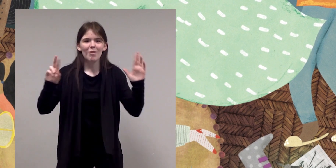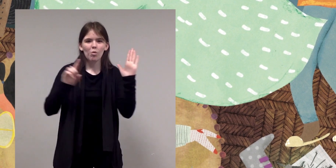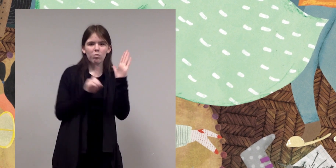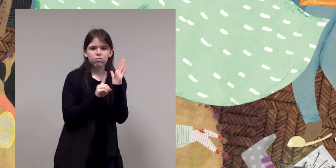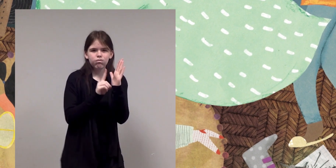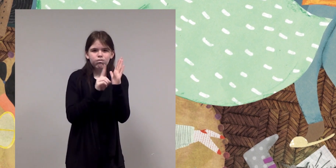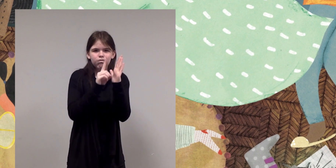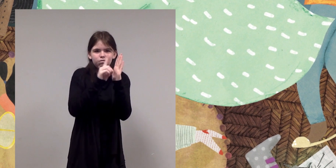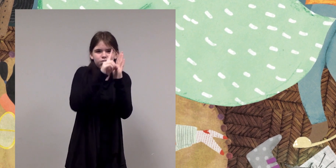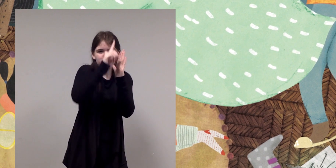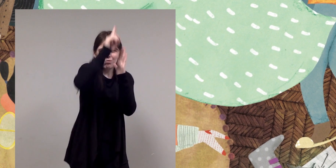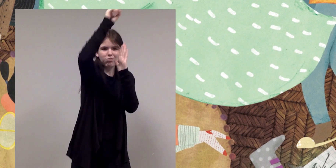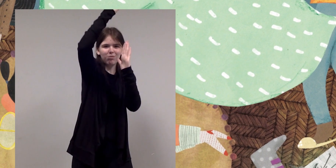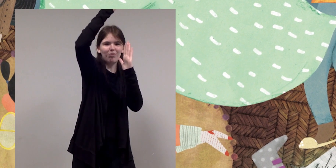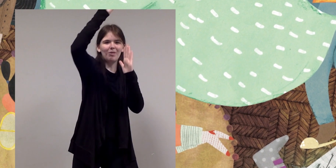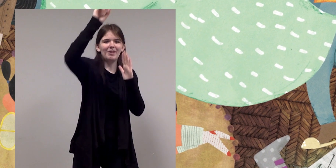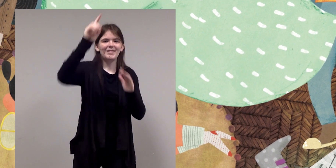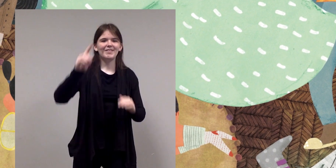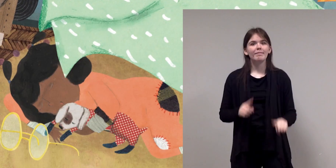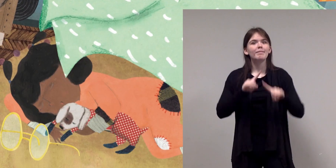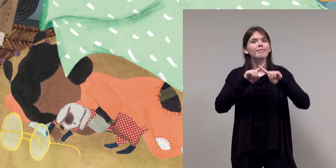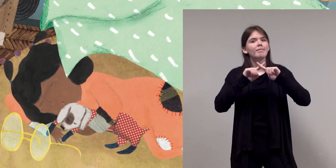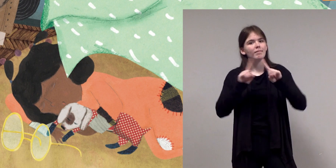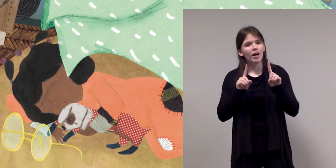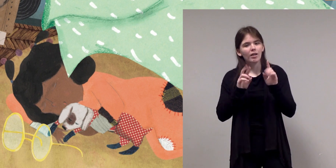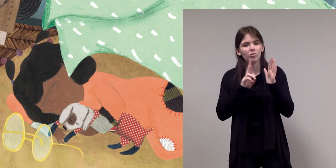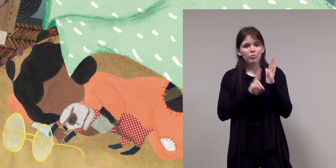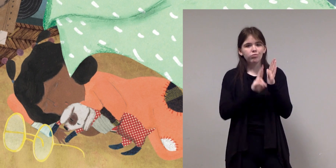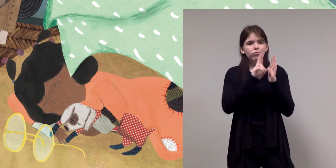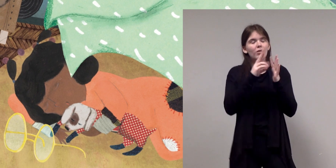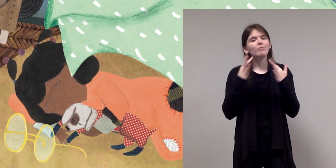But takeoff will have to wait until tomorrow.